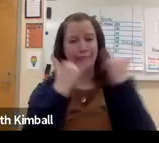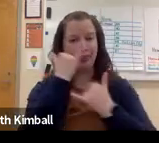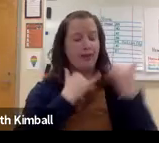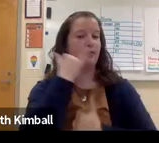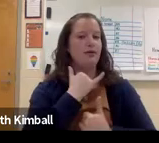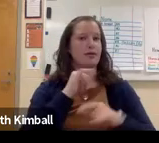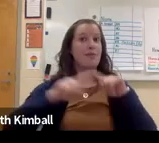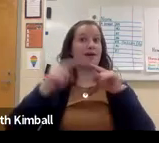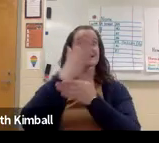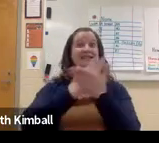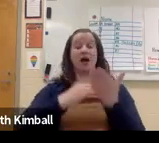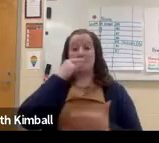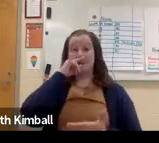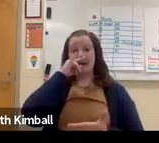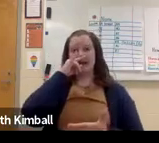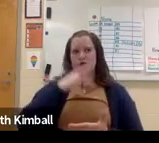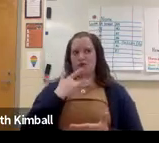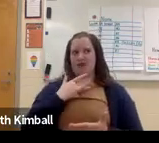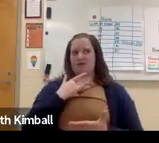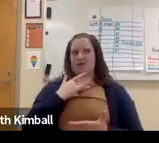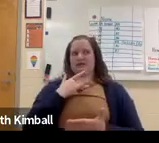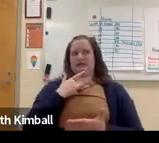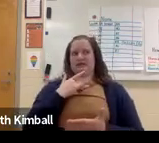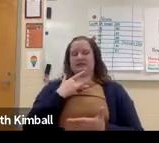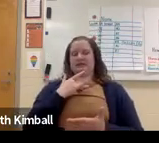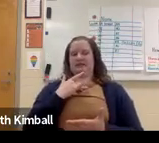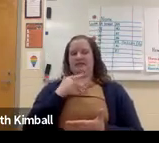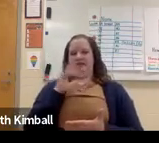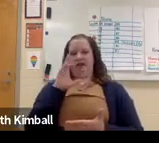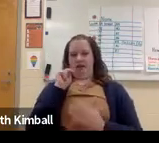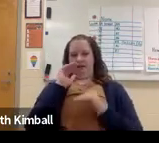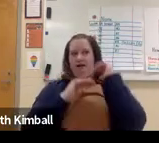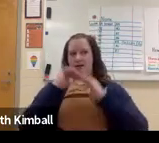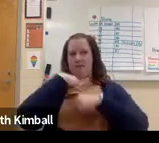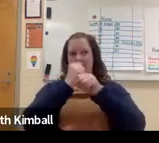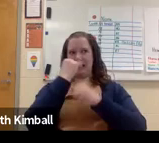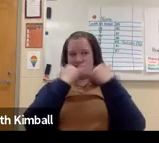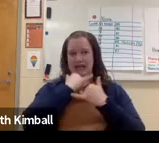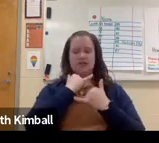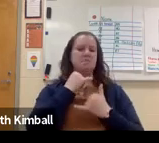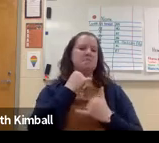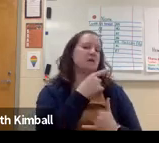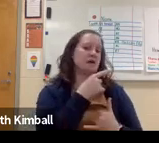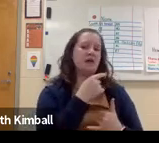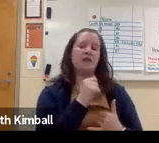are willing to explore and to play around and to make mistakes. Some kids though, are not very comfortable